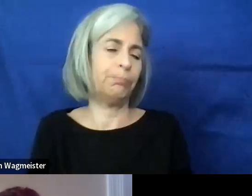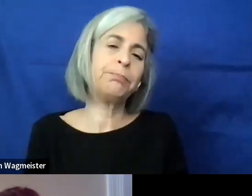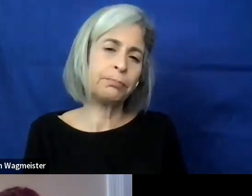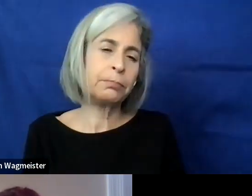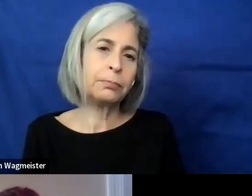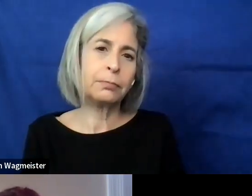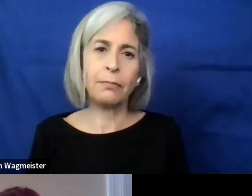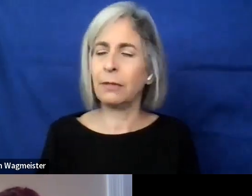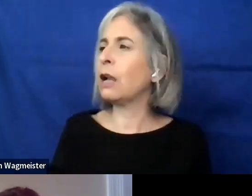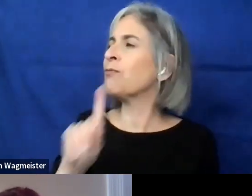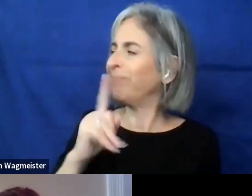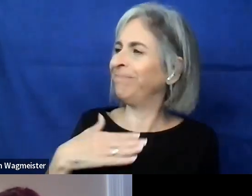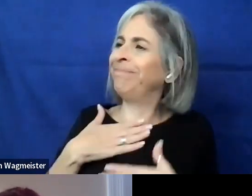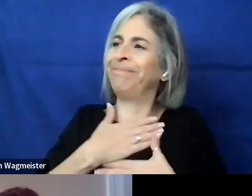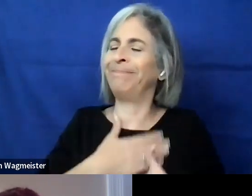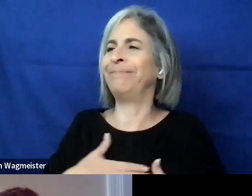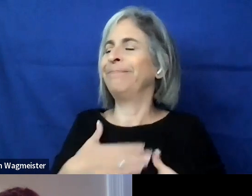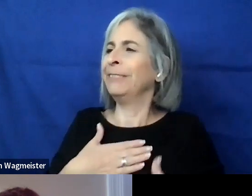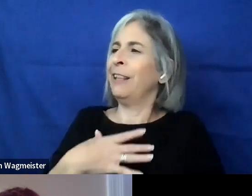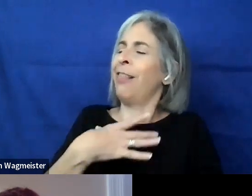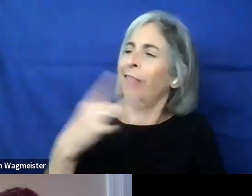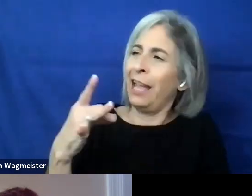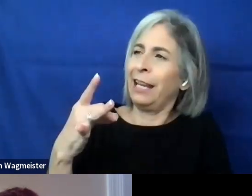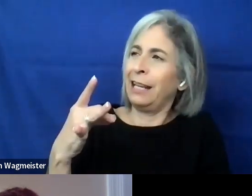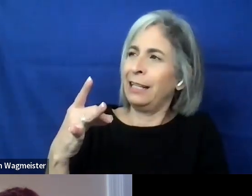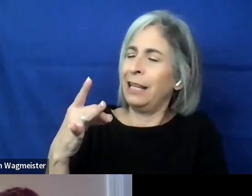I really like the way that you've, you've helped kind of shape the fact that